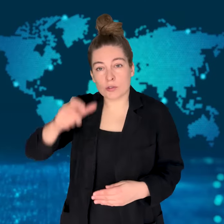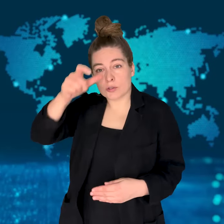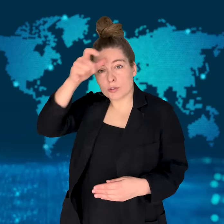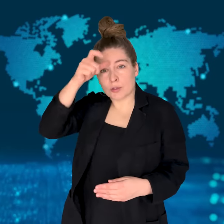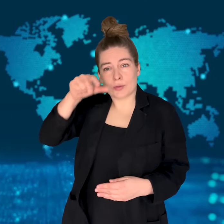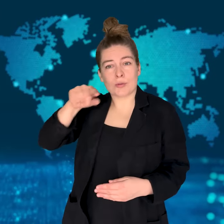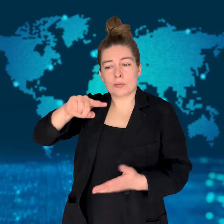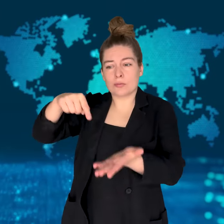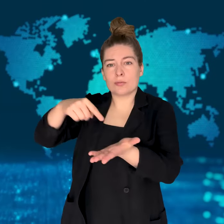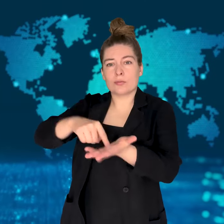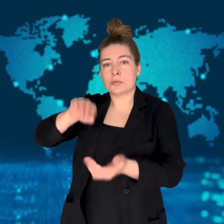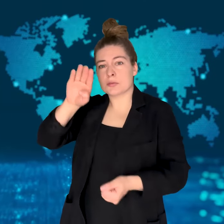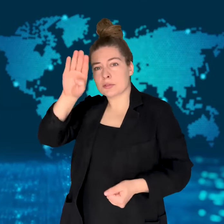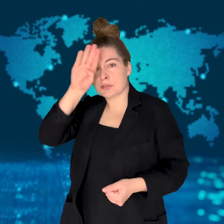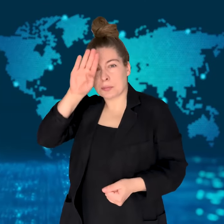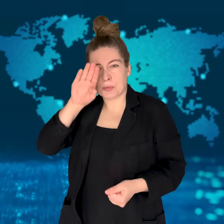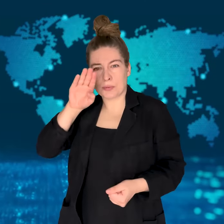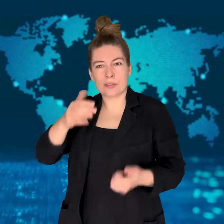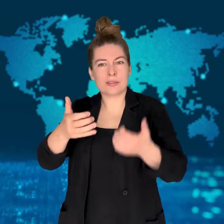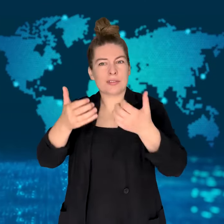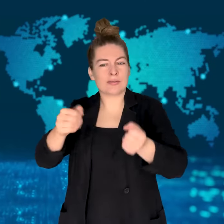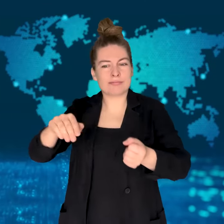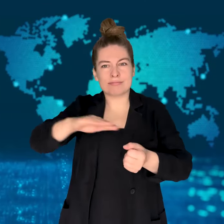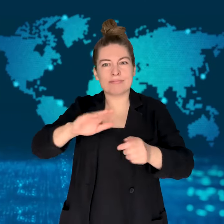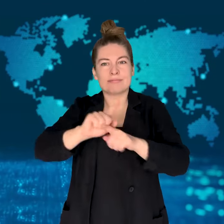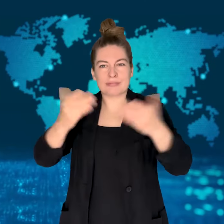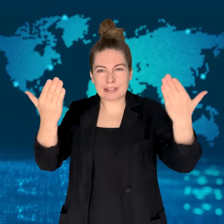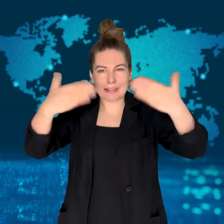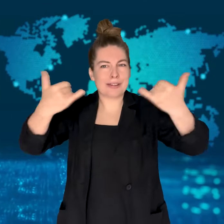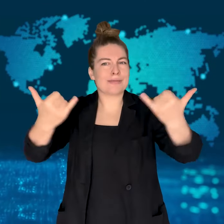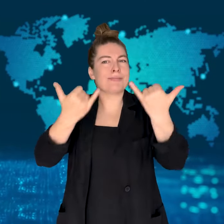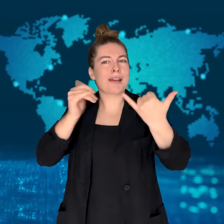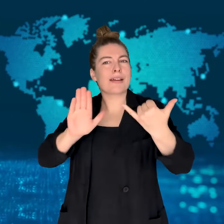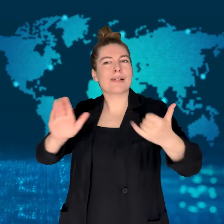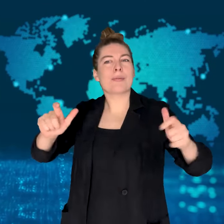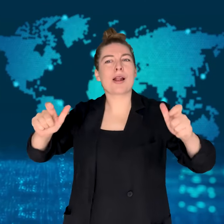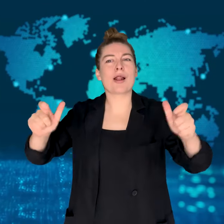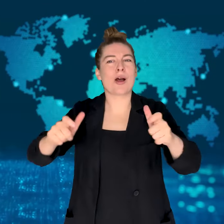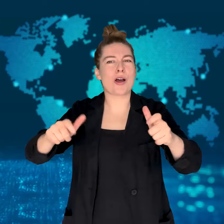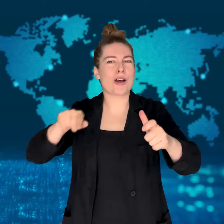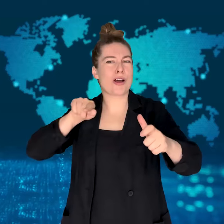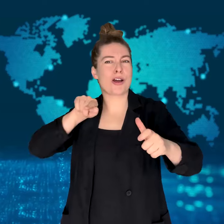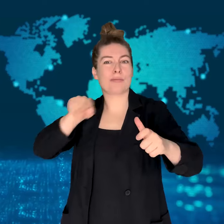[MONIKA]: A fire at a nightclub in Istanbul, Turkey has killed